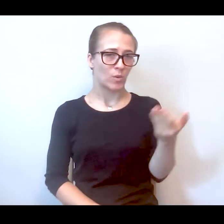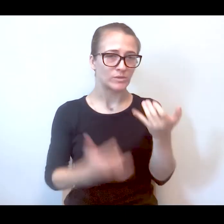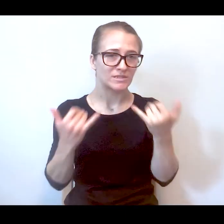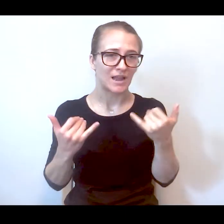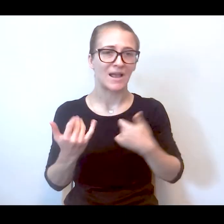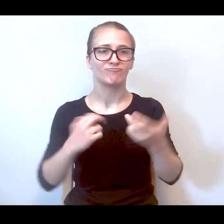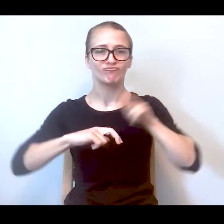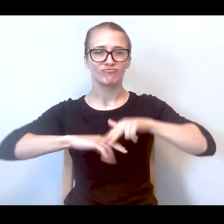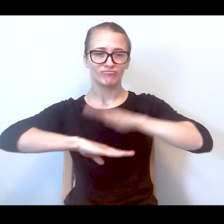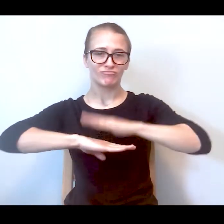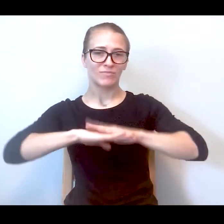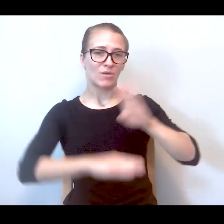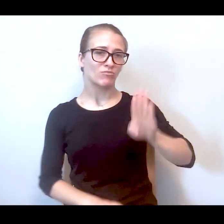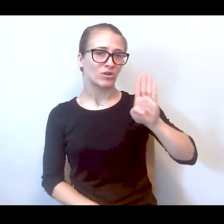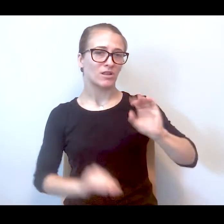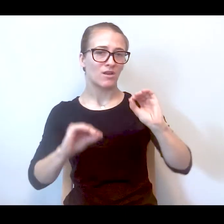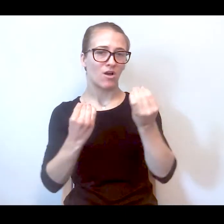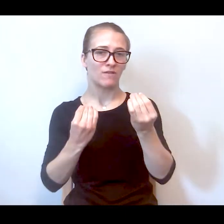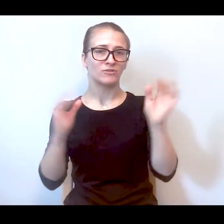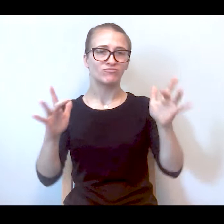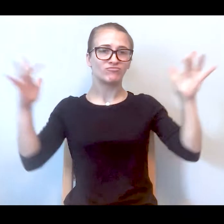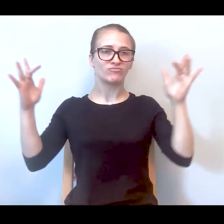sitting at my desk in our Brooklyn office in front